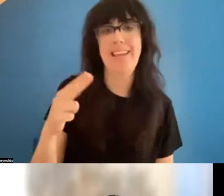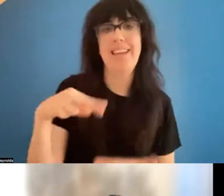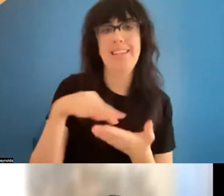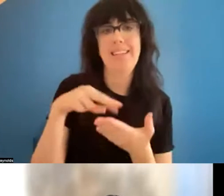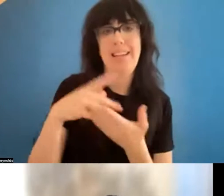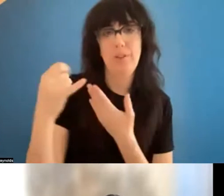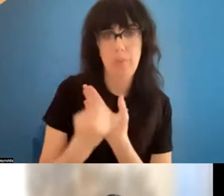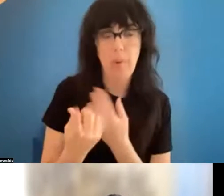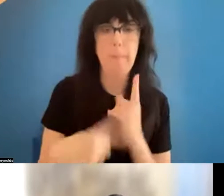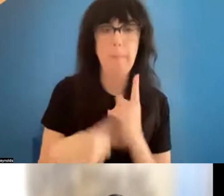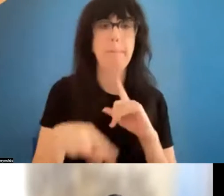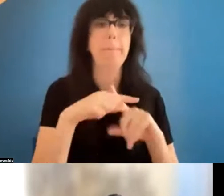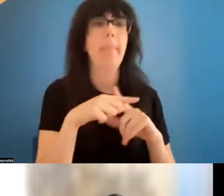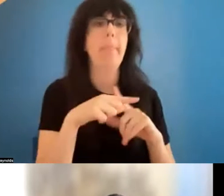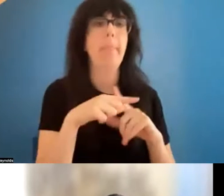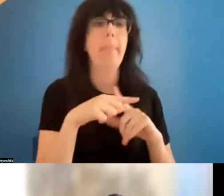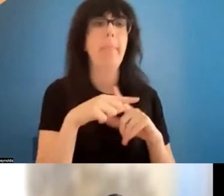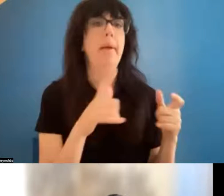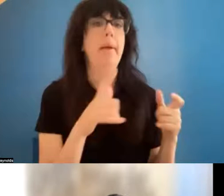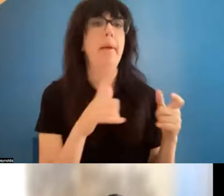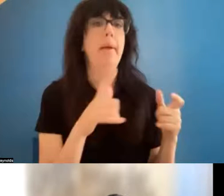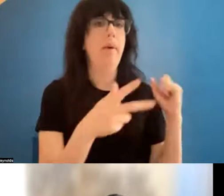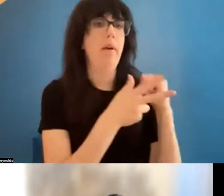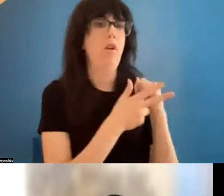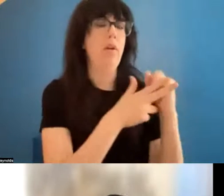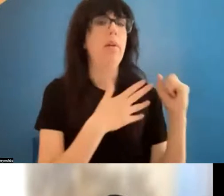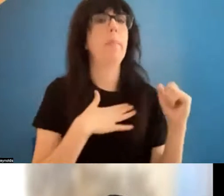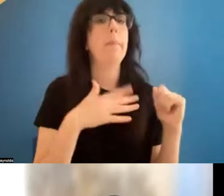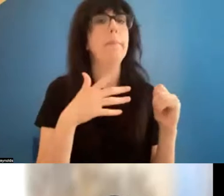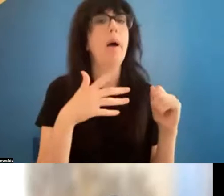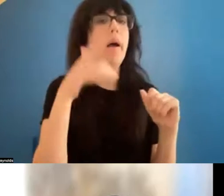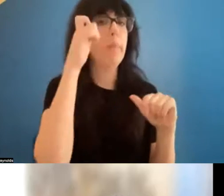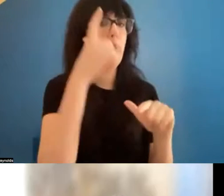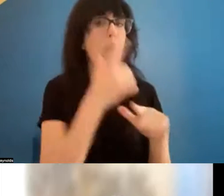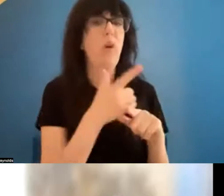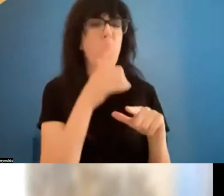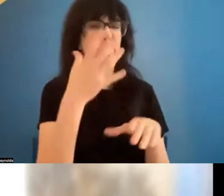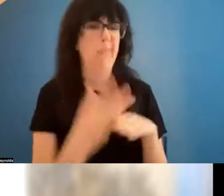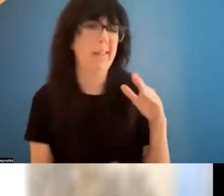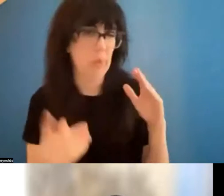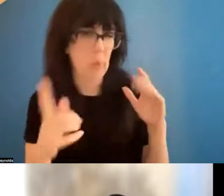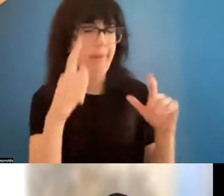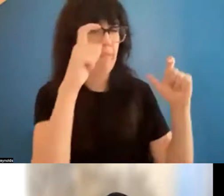Dance Projects and I also manage the estate archive of my late brother